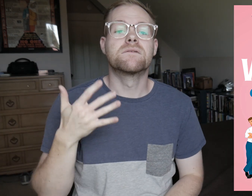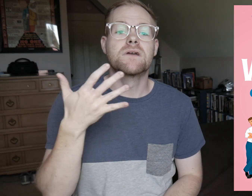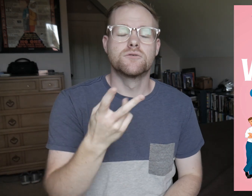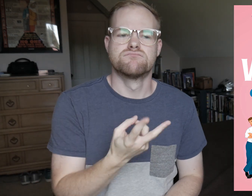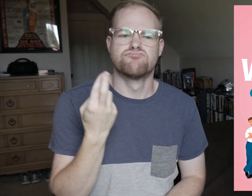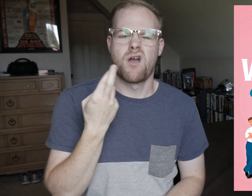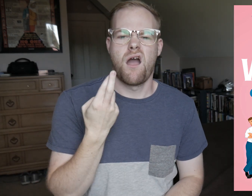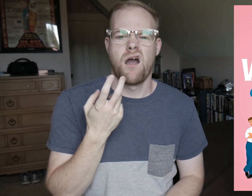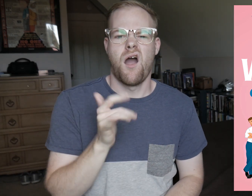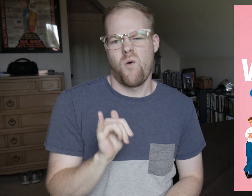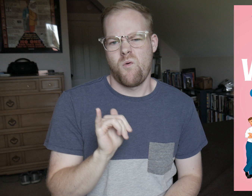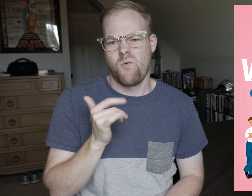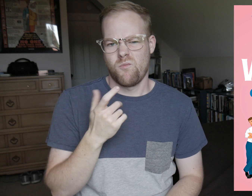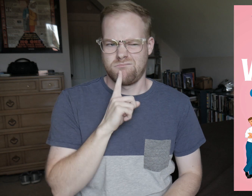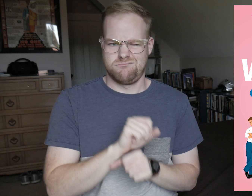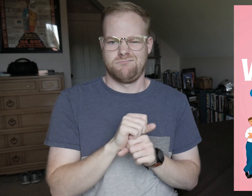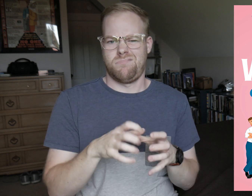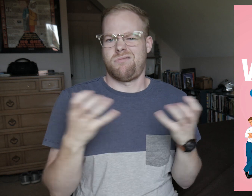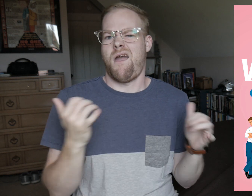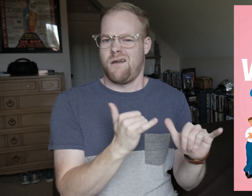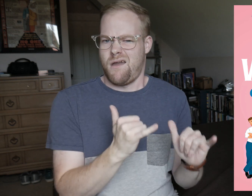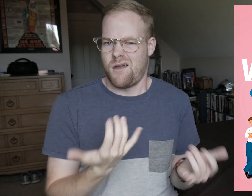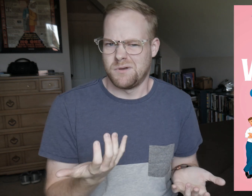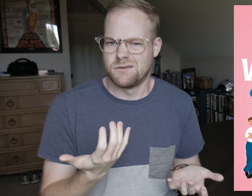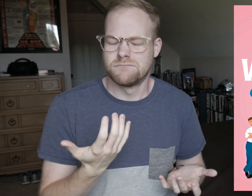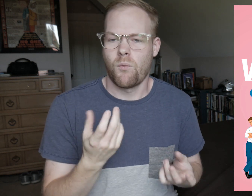They eventually realize they actually have quite a lot in common,